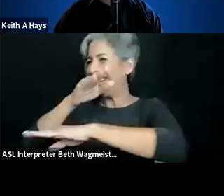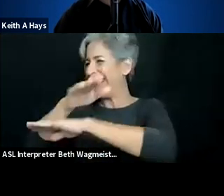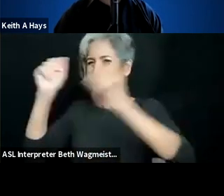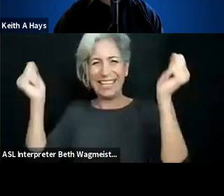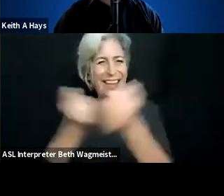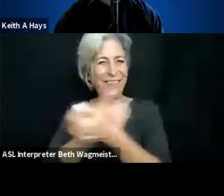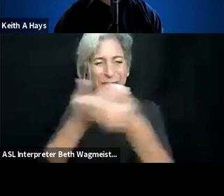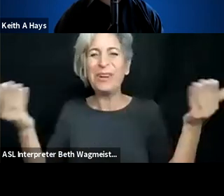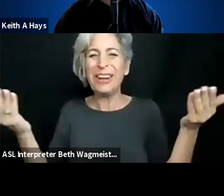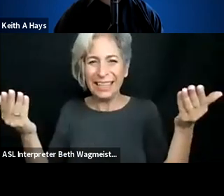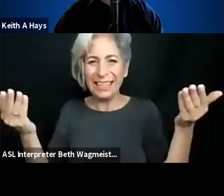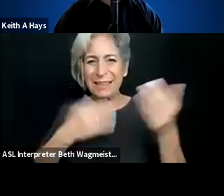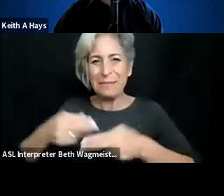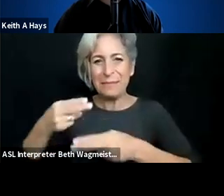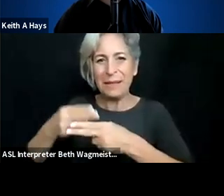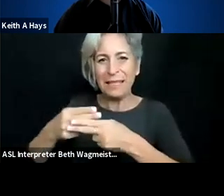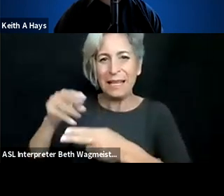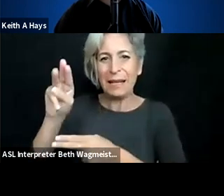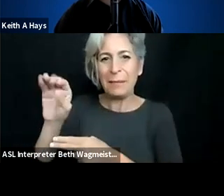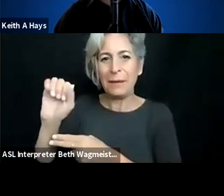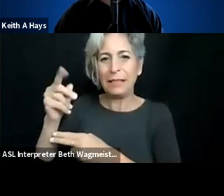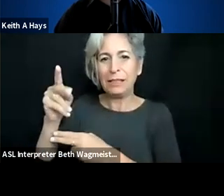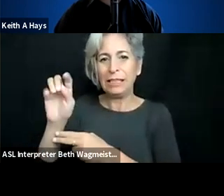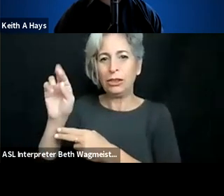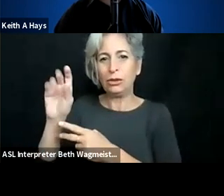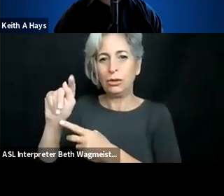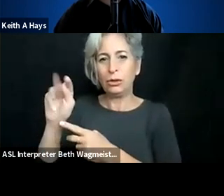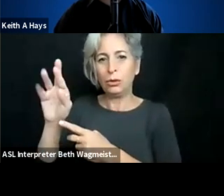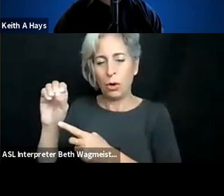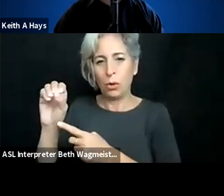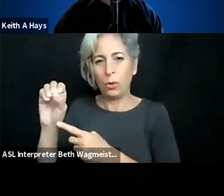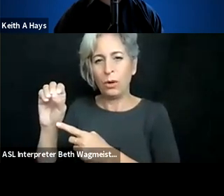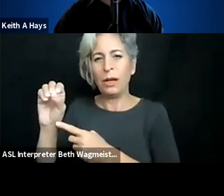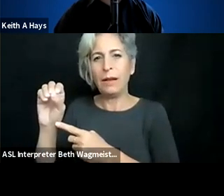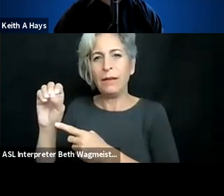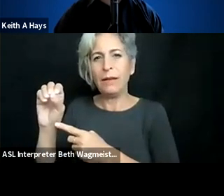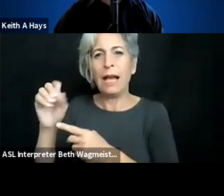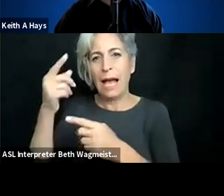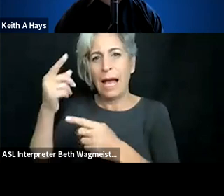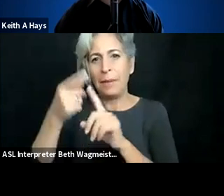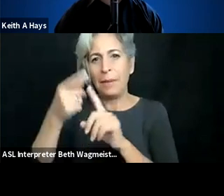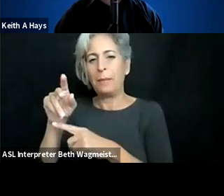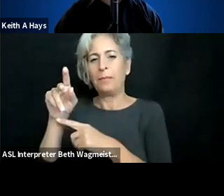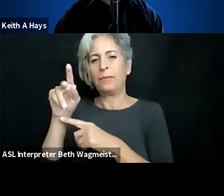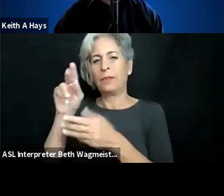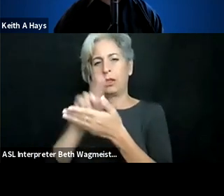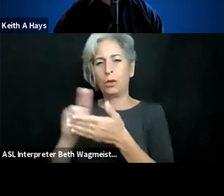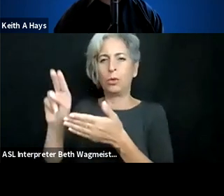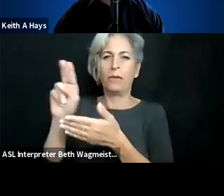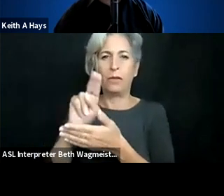Nice to see you, hi. Good morning, good day, good evening. My name is Masahito